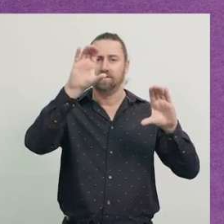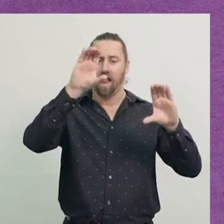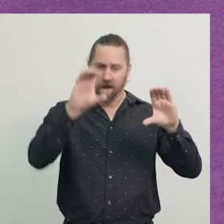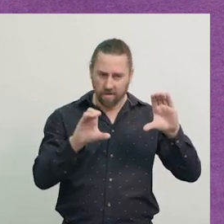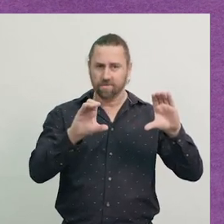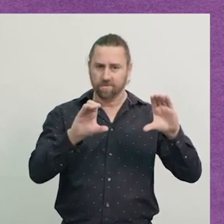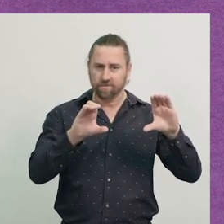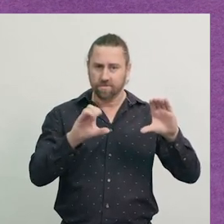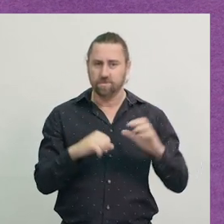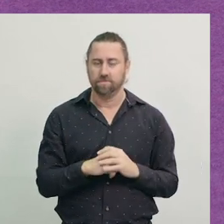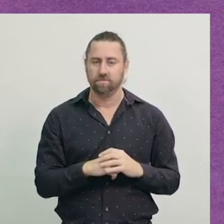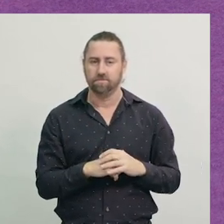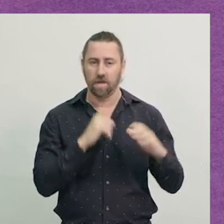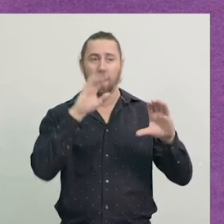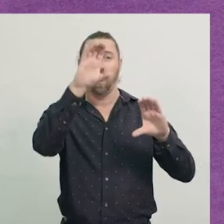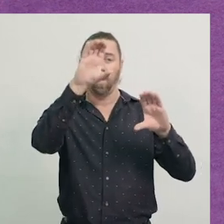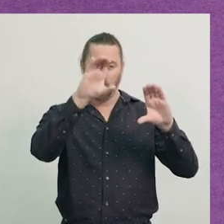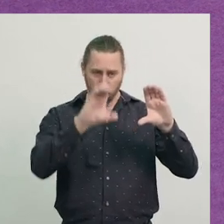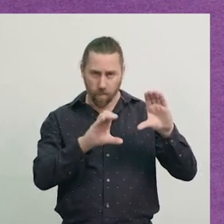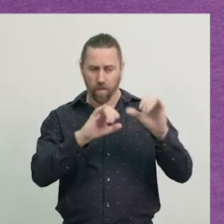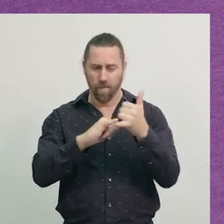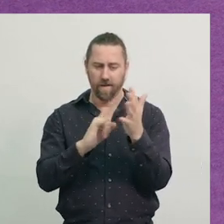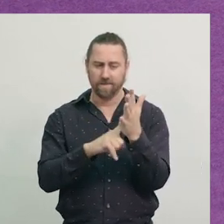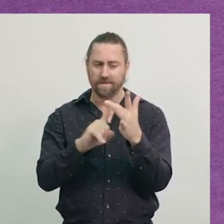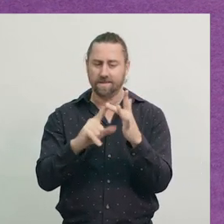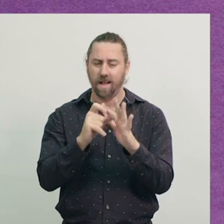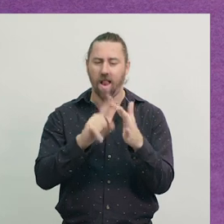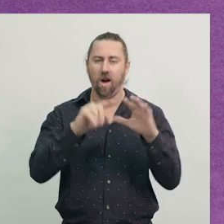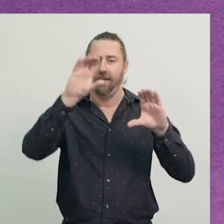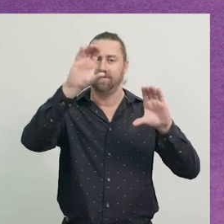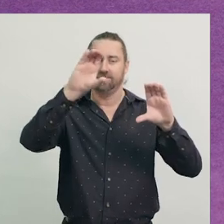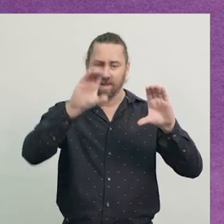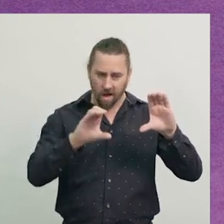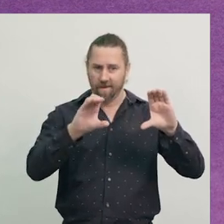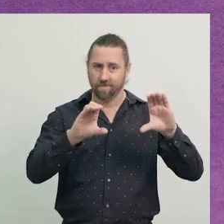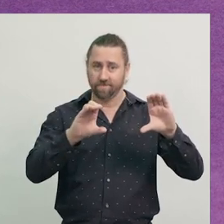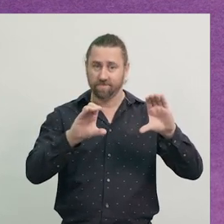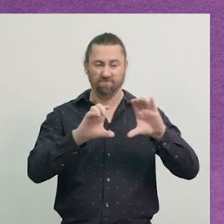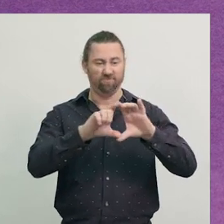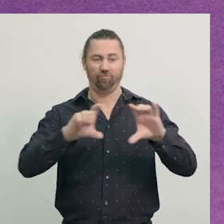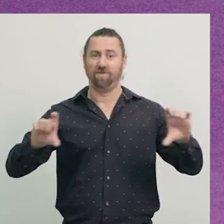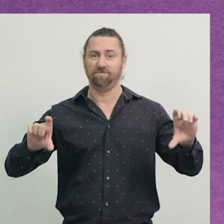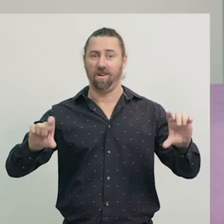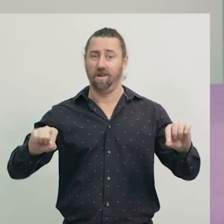So, to pop it into place, I did a slide. And there's our large rectangle.